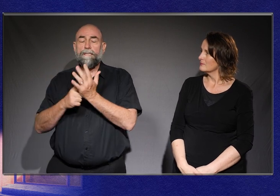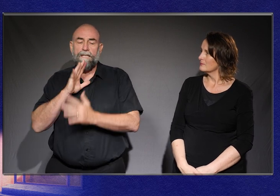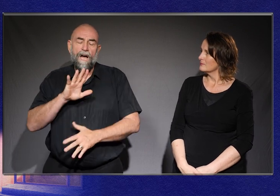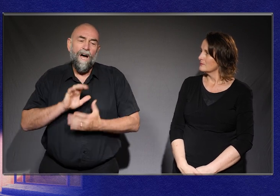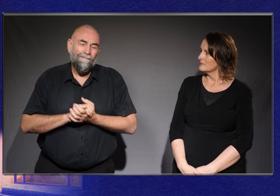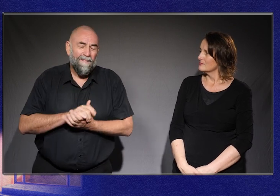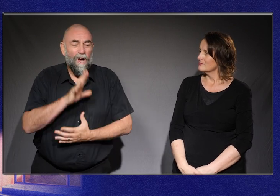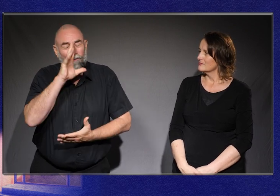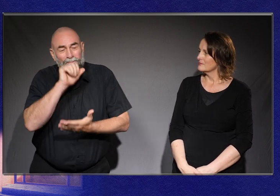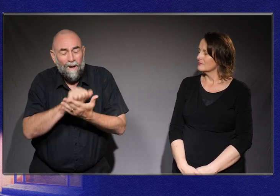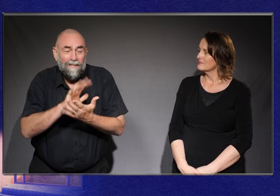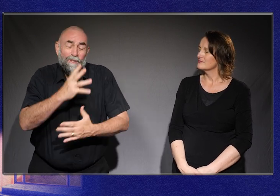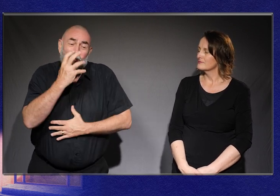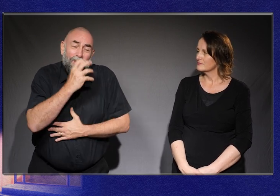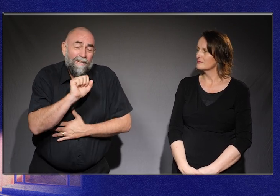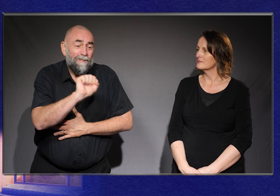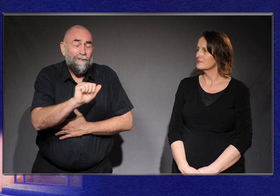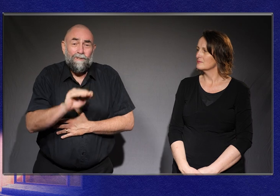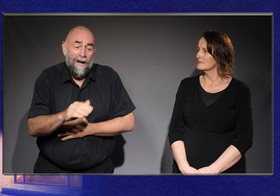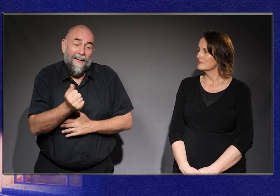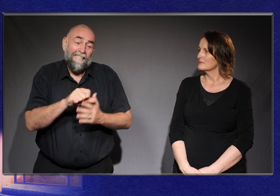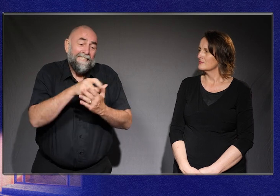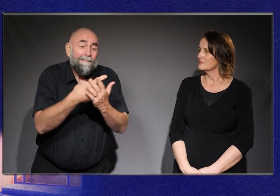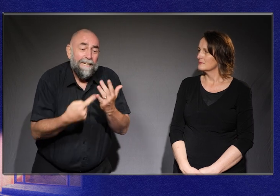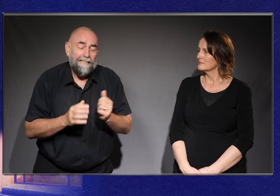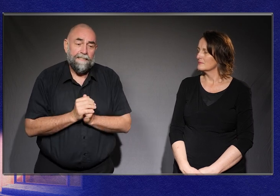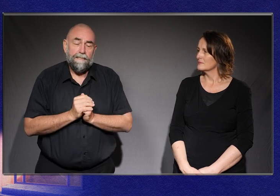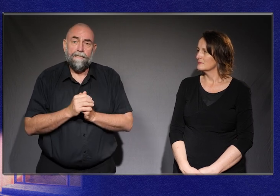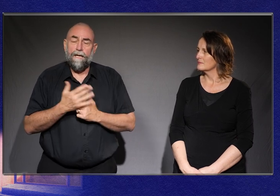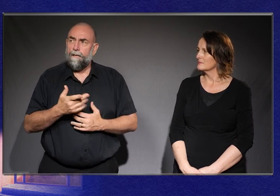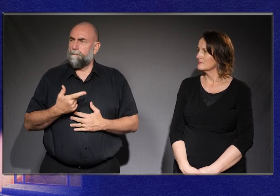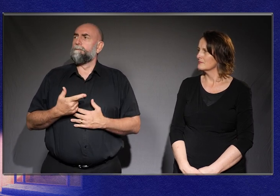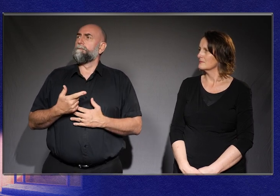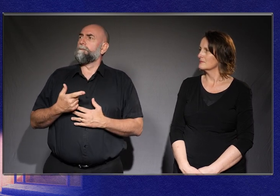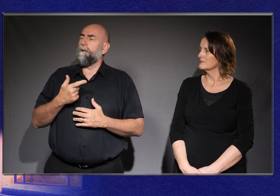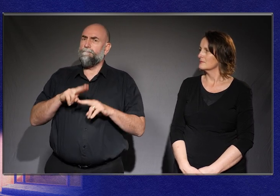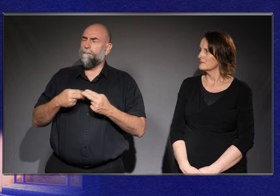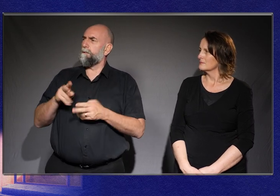I’m sorry, your child has a disability. And it sets the tone for that family.